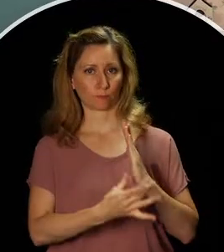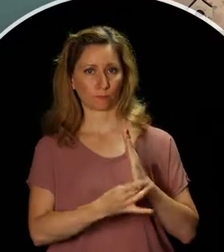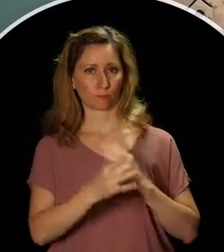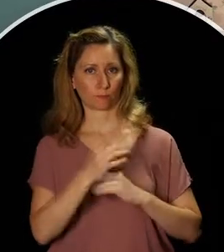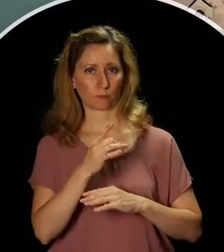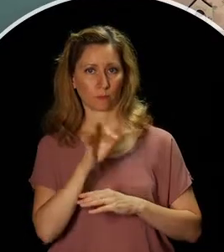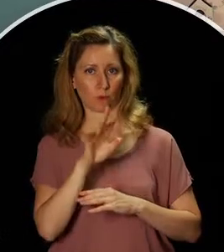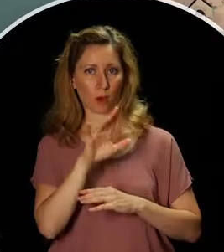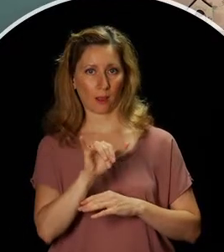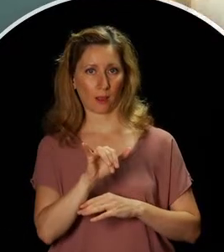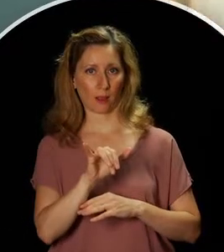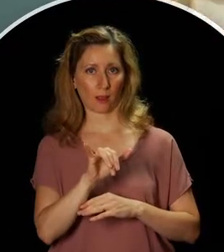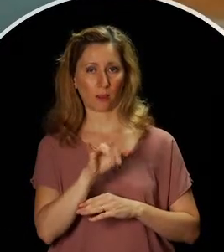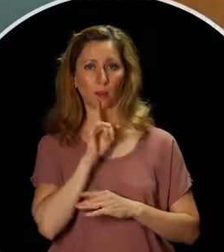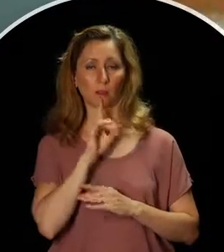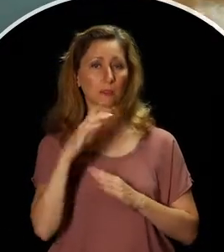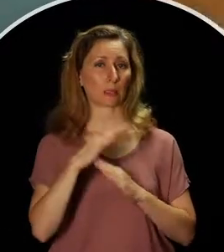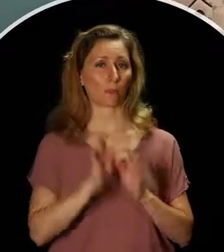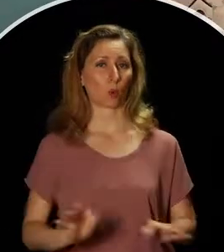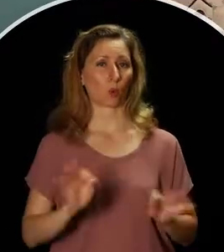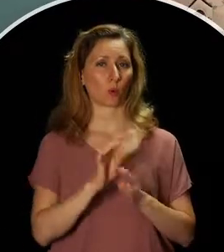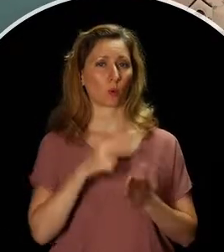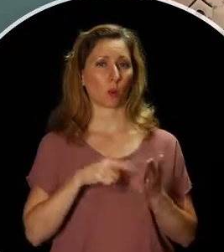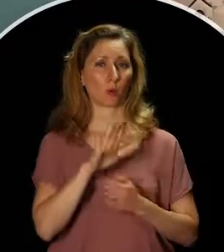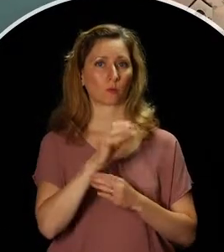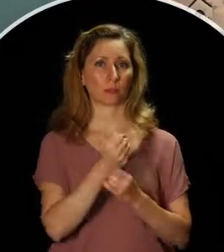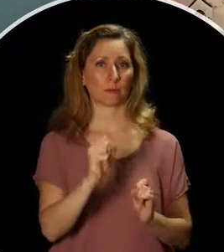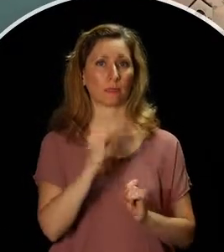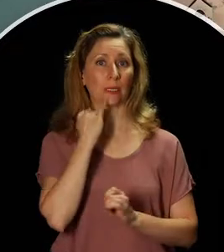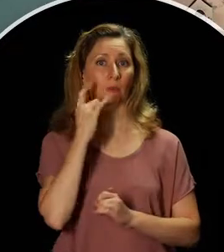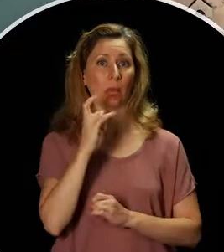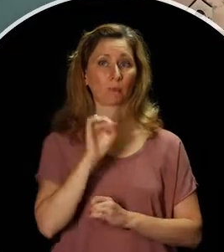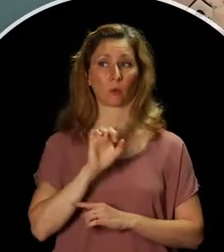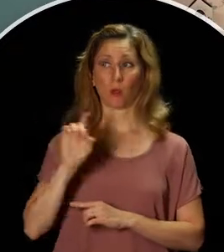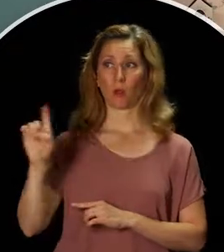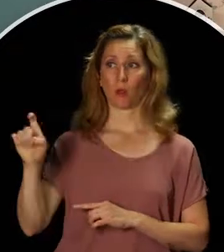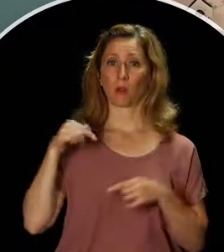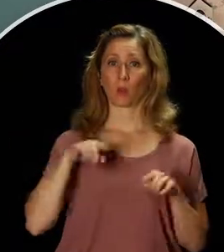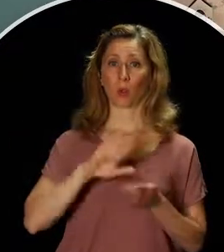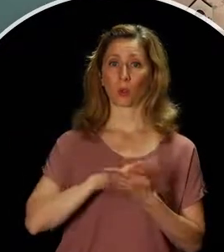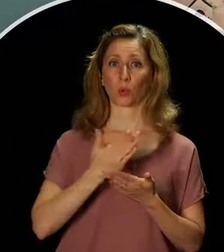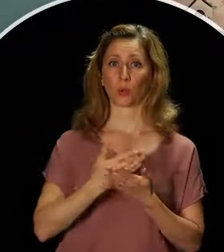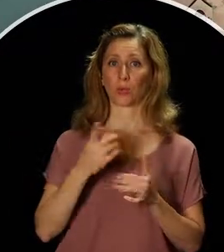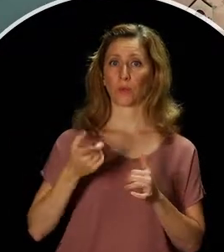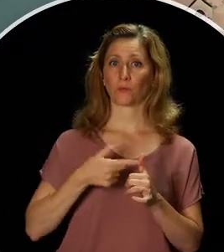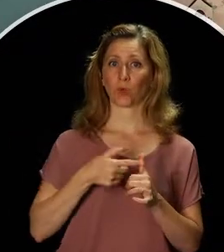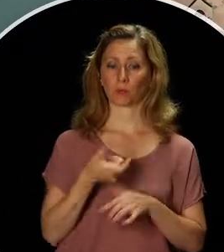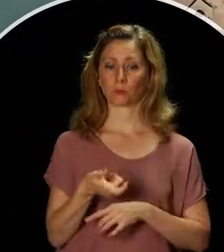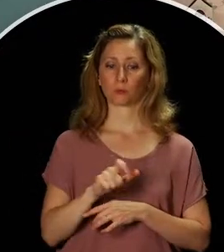Nothing is as important as your safety, so if you have to walk away when you're cooking, turn off the heat first.